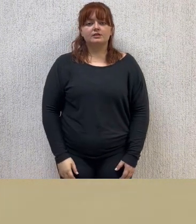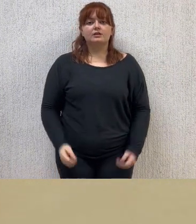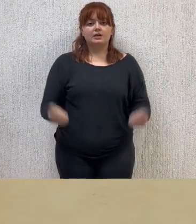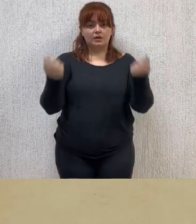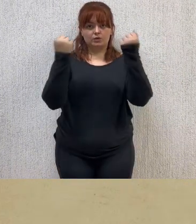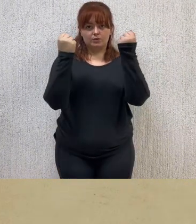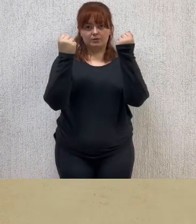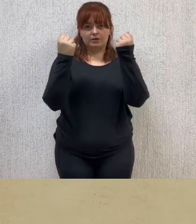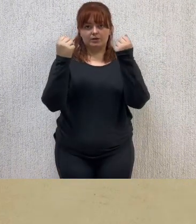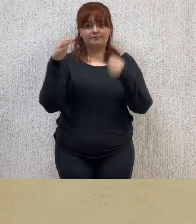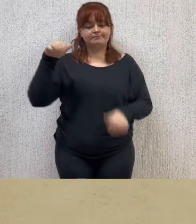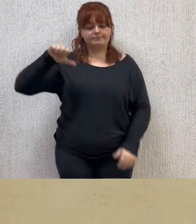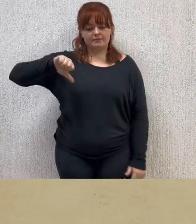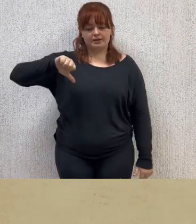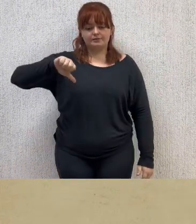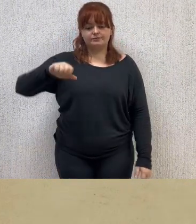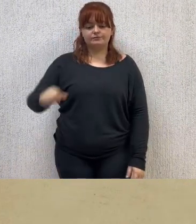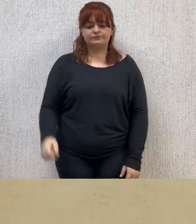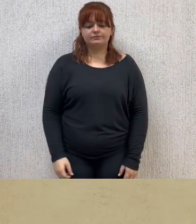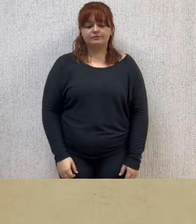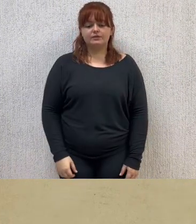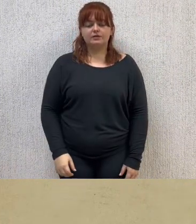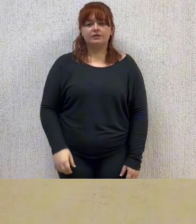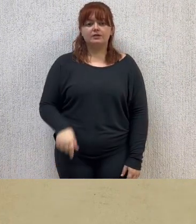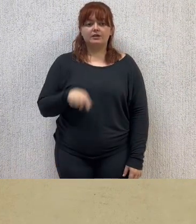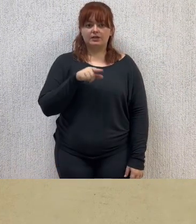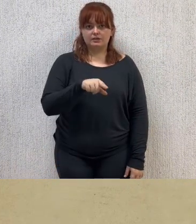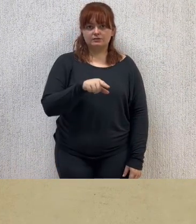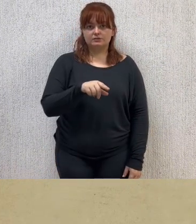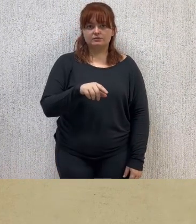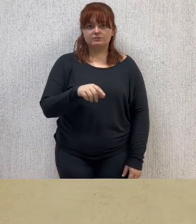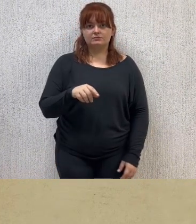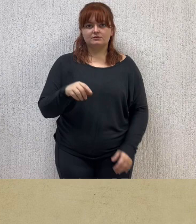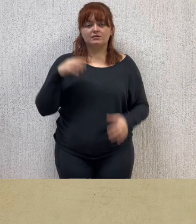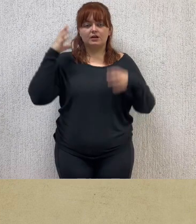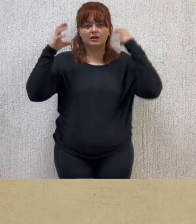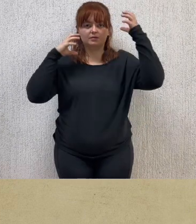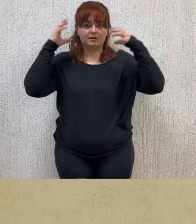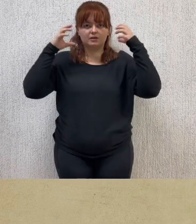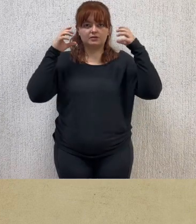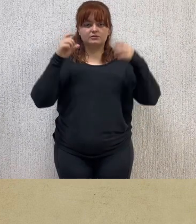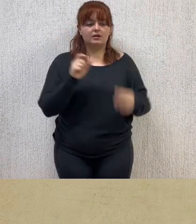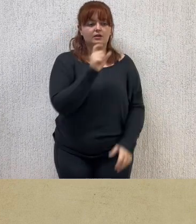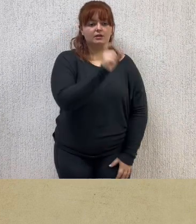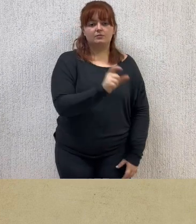Deterioration of ecosystem services would not only cause economic decline,